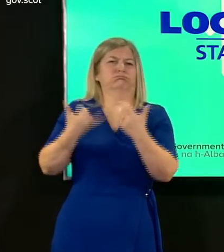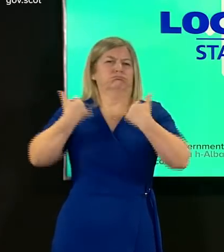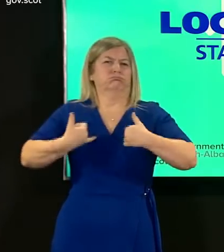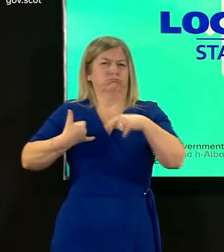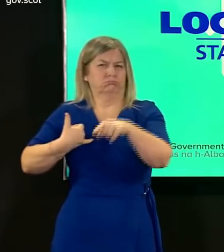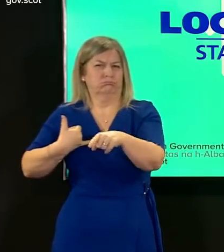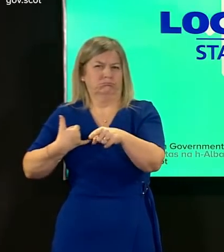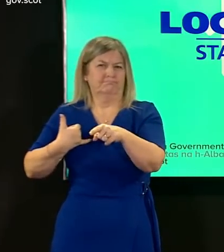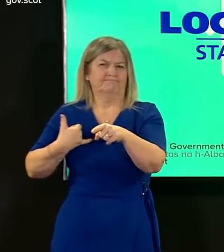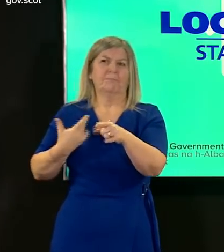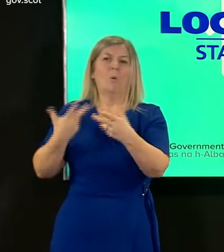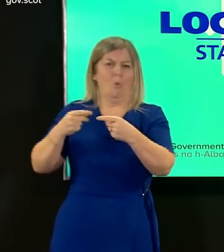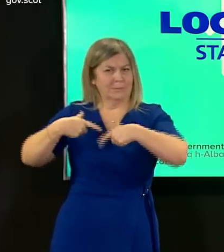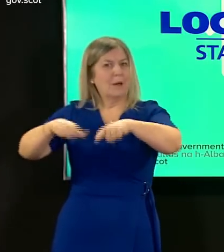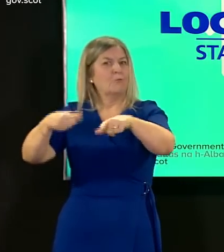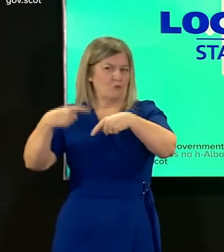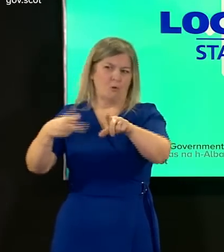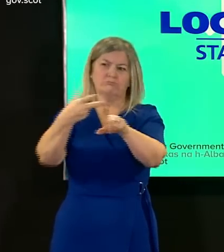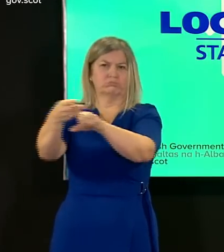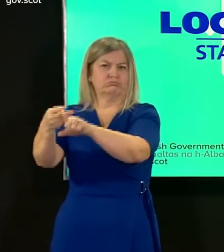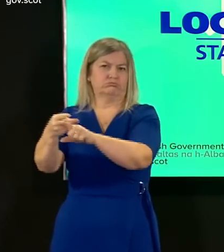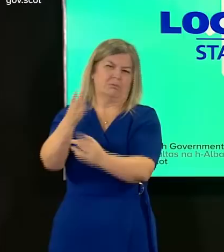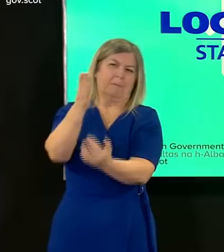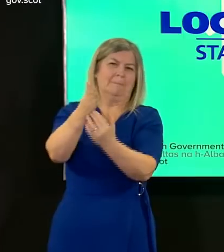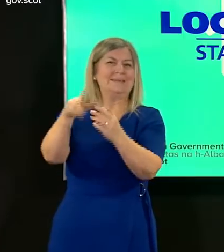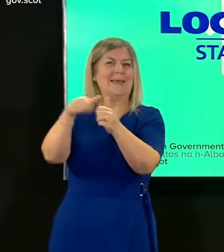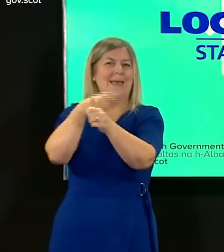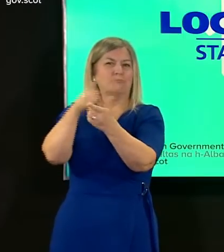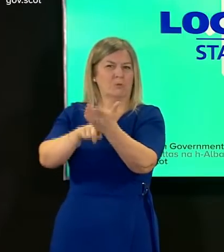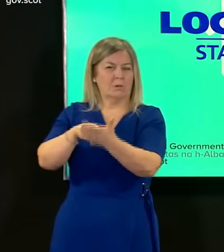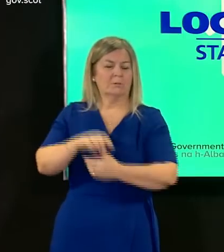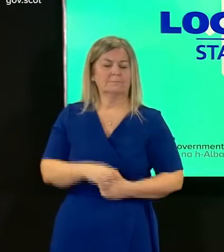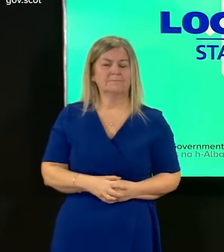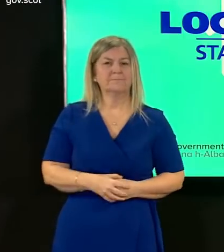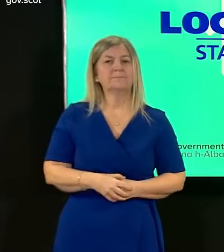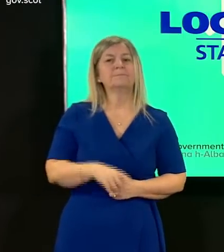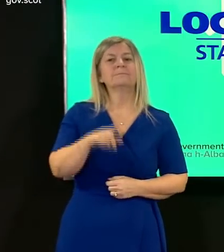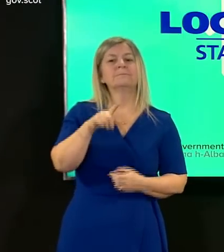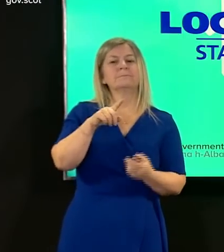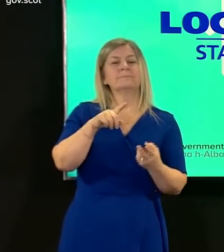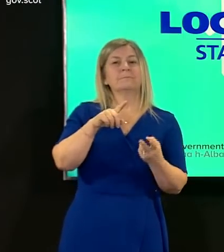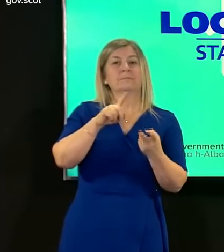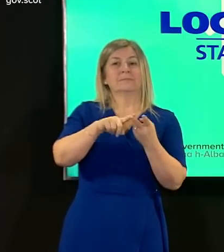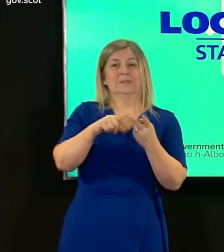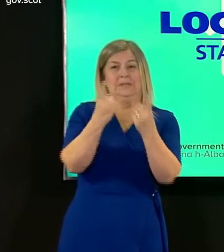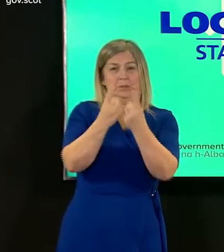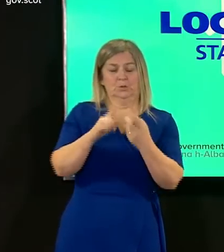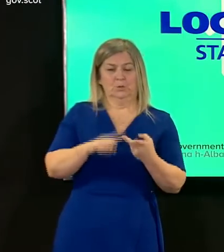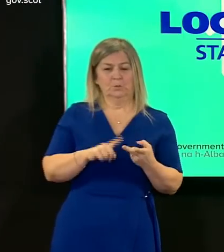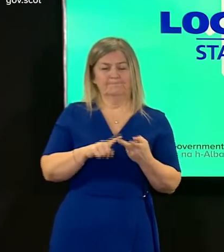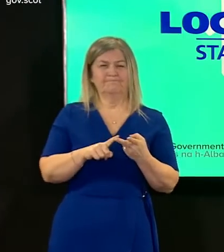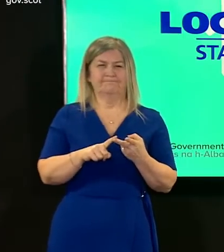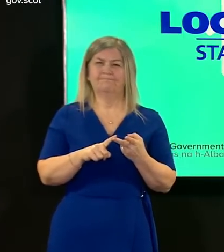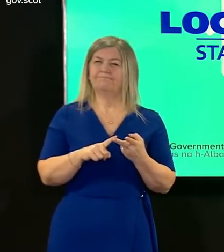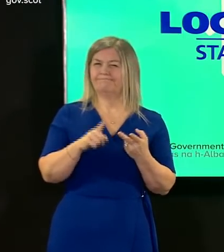by the middle of april the second issue i want to update you on relates to the three cases that were